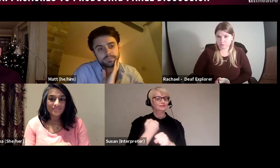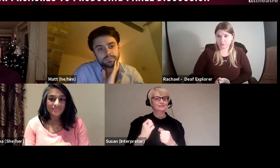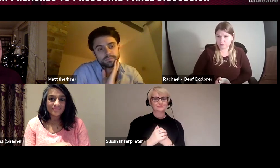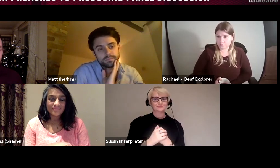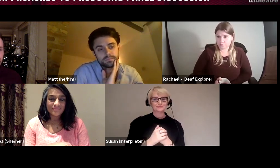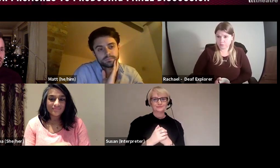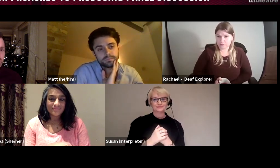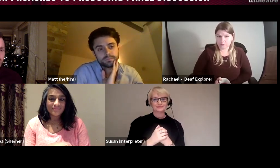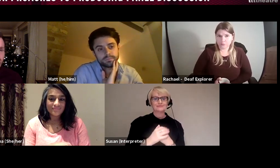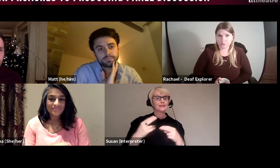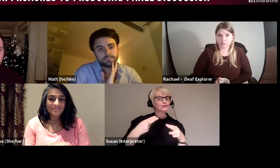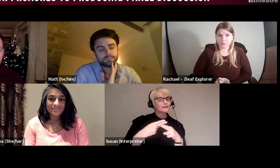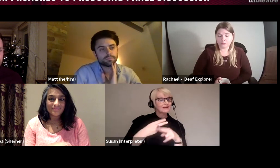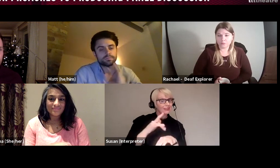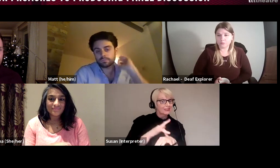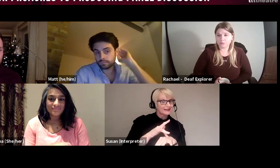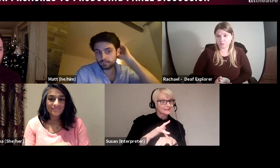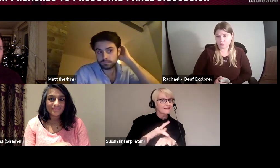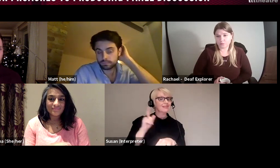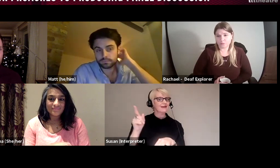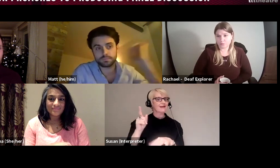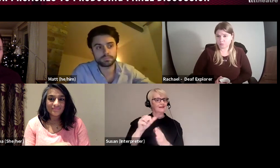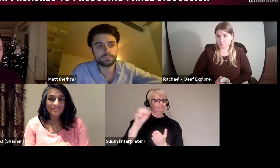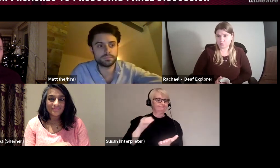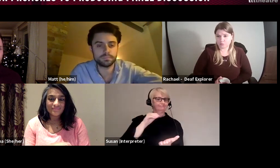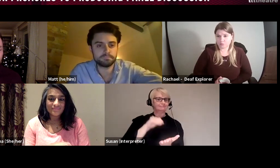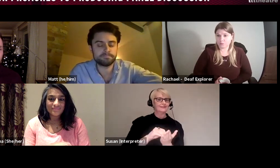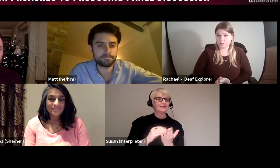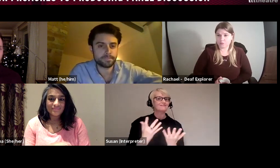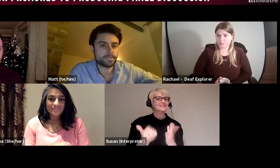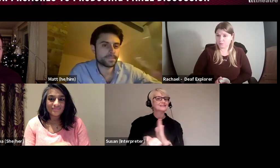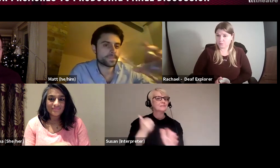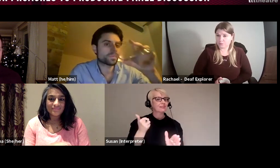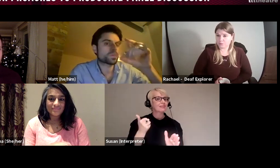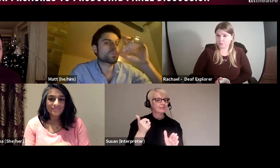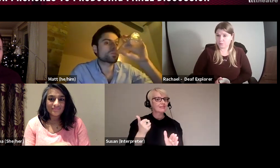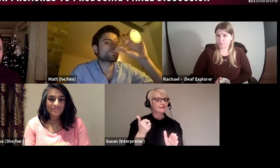Sheffield theatres programming Fingersmiths as part of the main programme, rather than just a